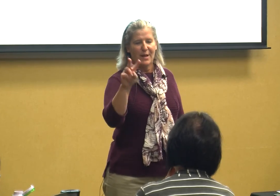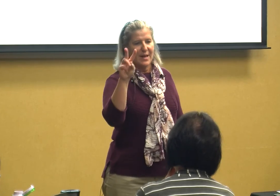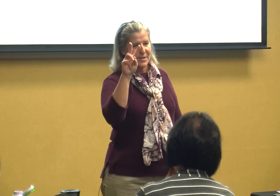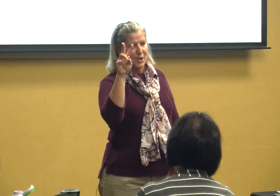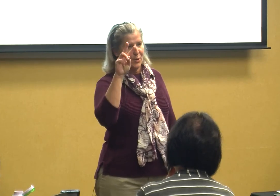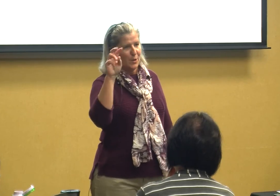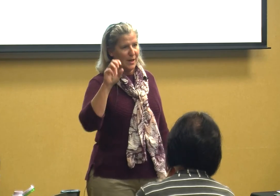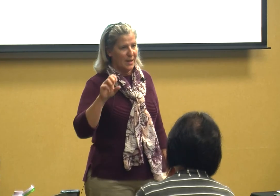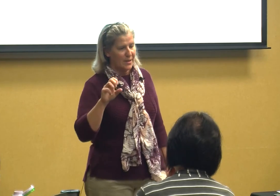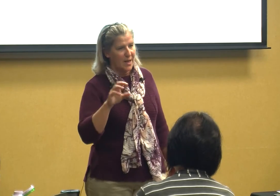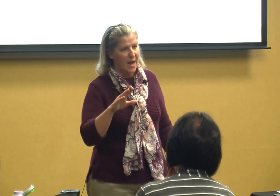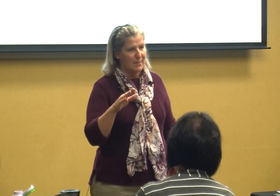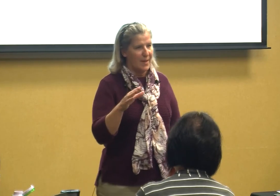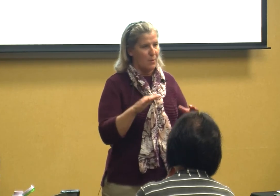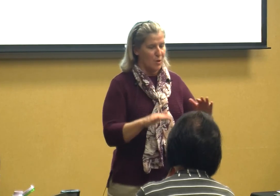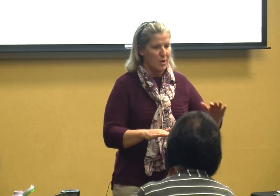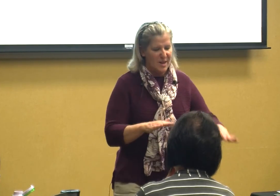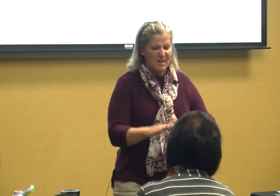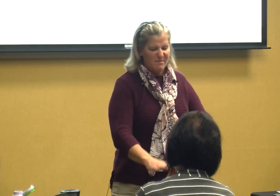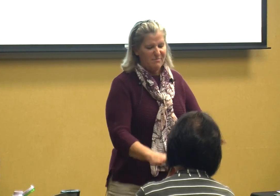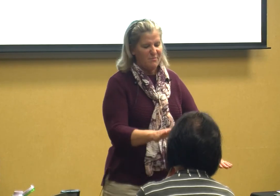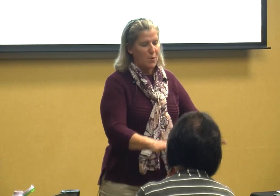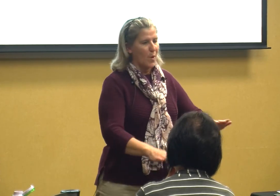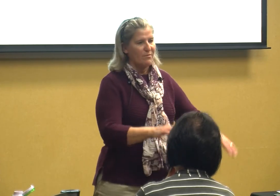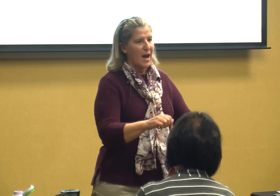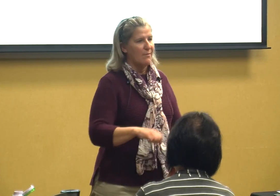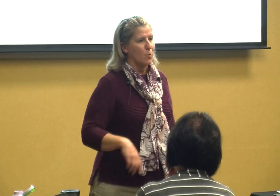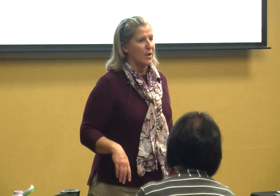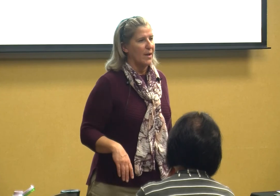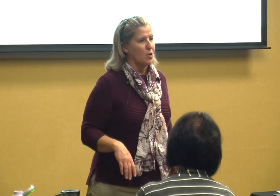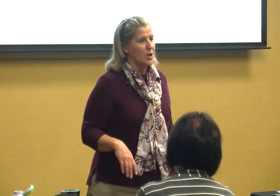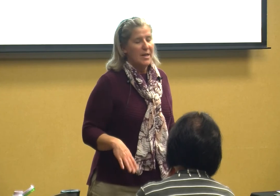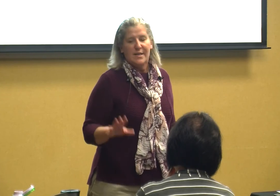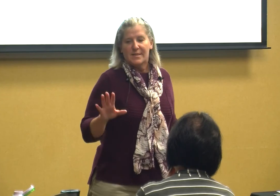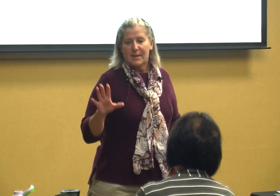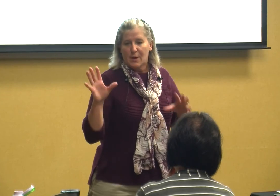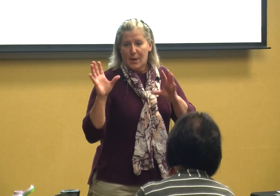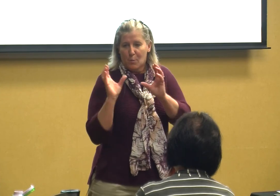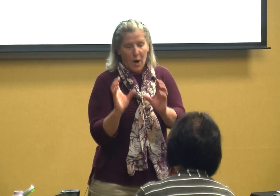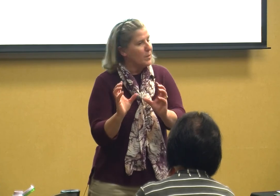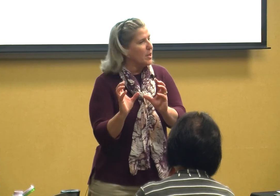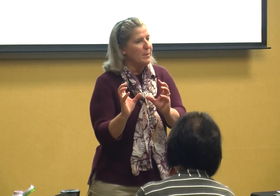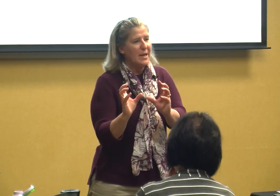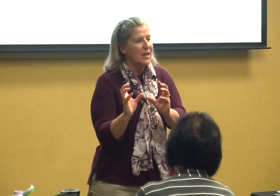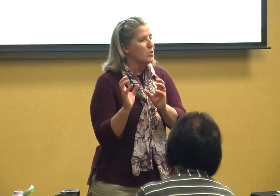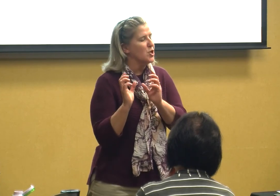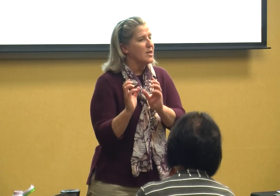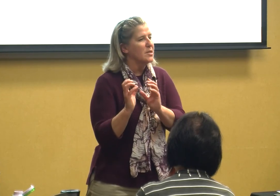had to at the time and they were four and five or whatever we're only gonna be in here just a